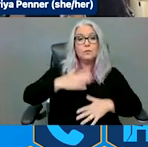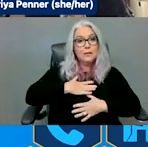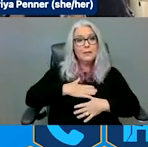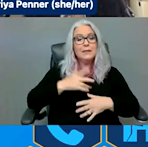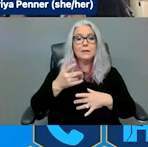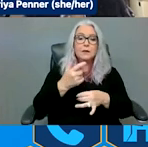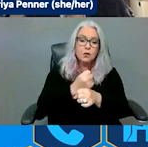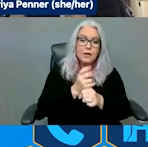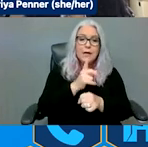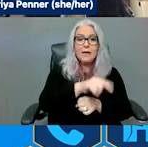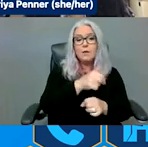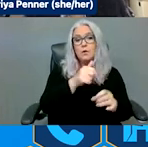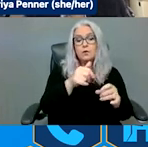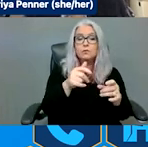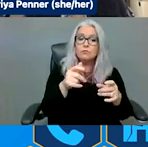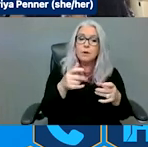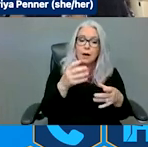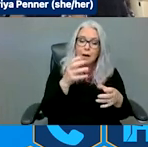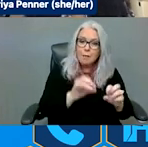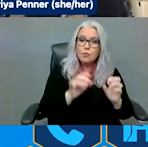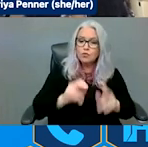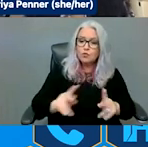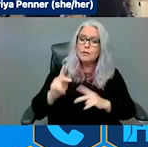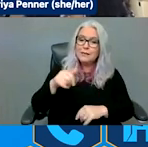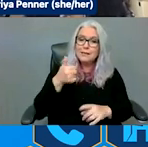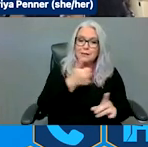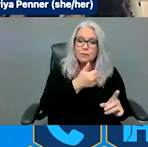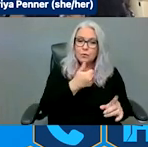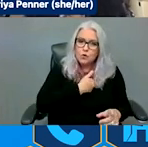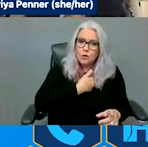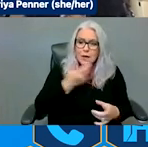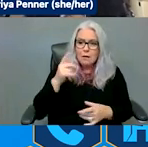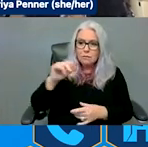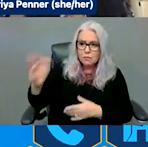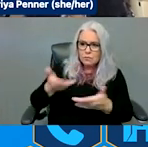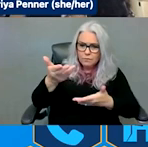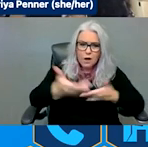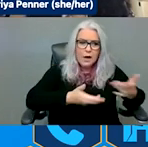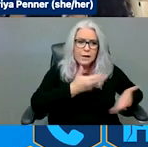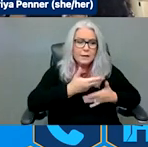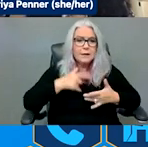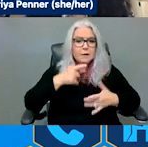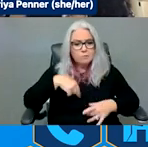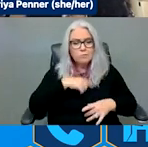other stakeholders that are key and vital within that response and within planning and recovery areas to be